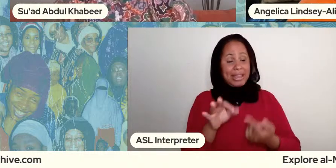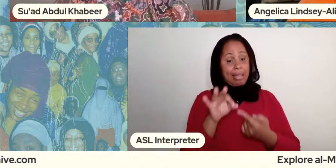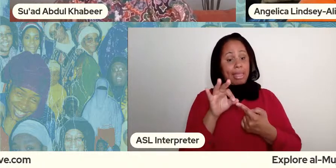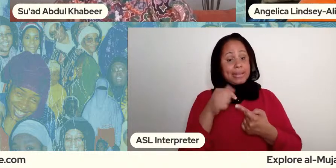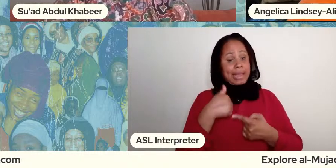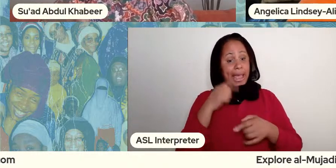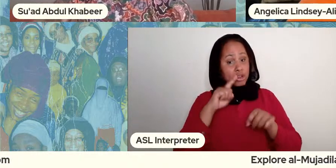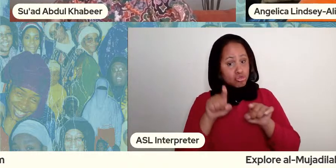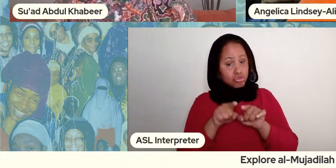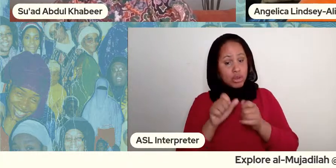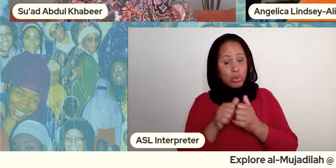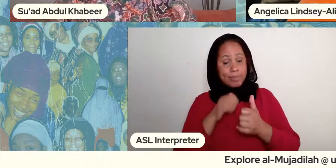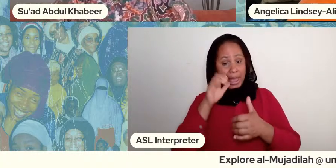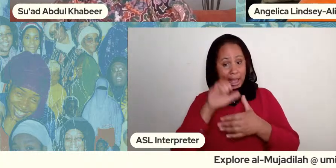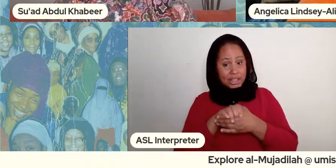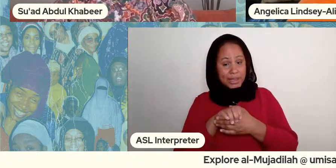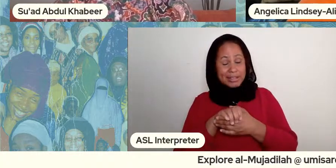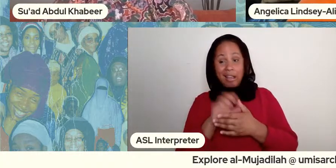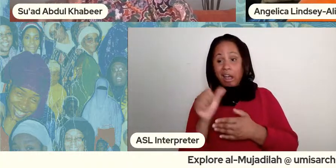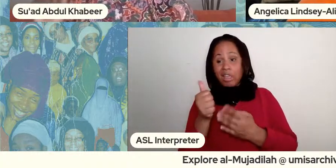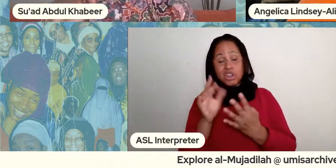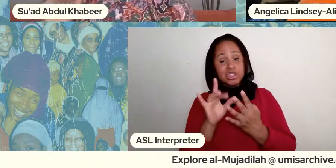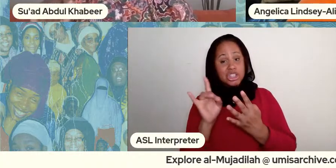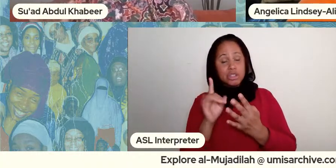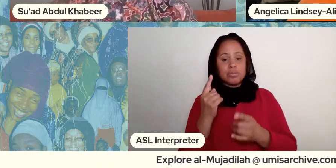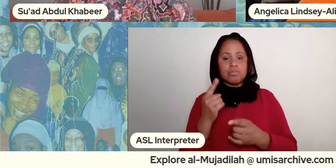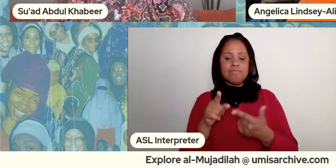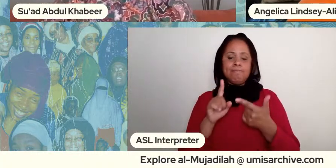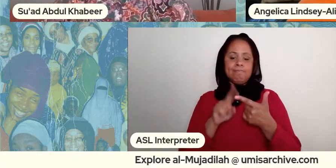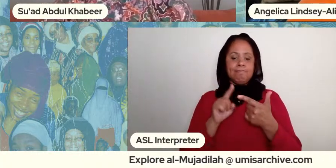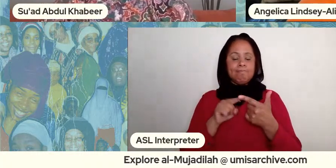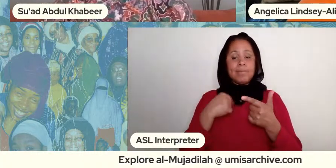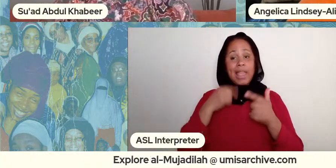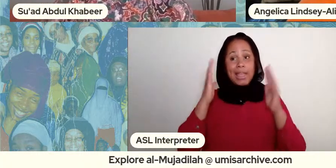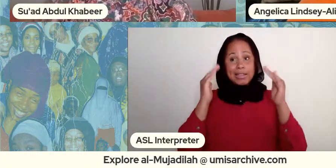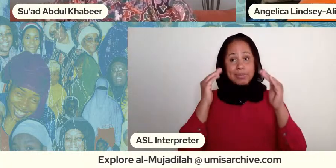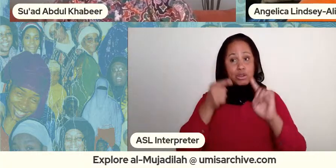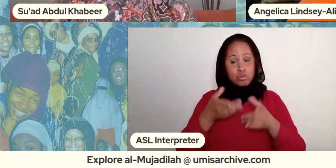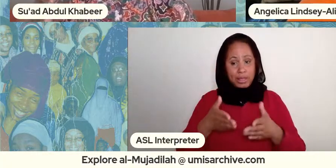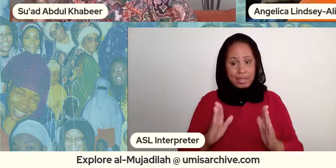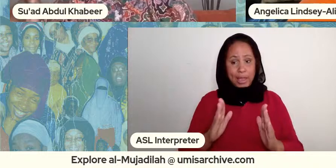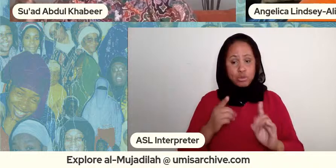with my husband decide otherwise right two i expect to be allowed to pursue educational